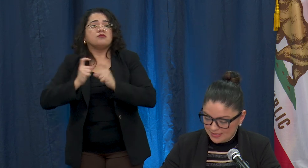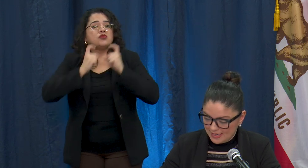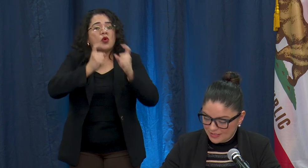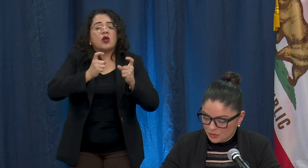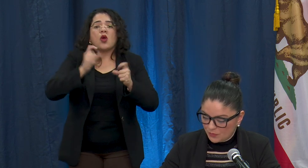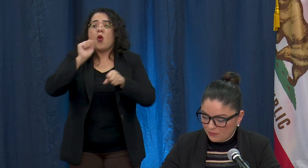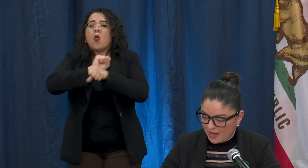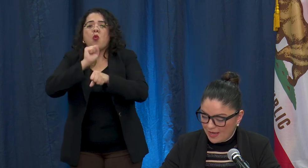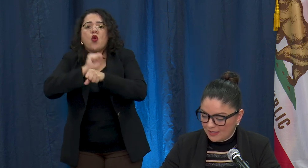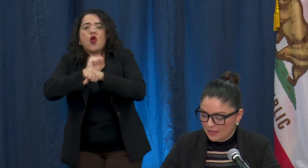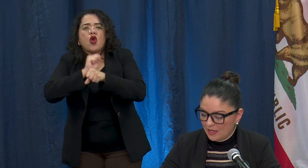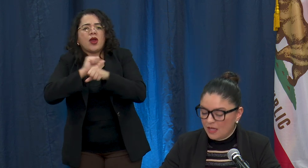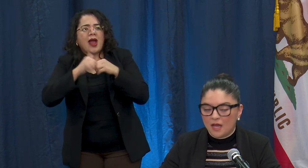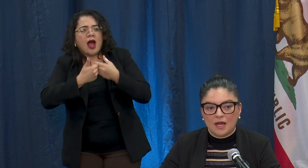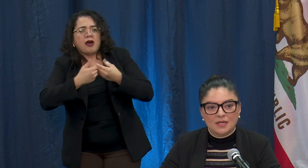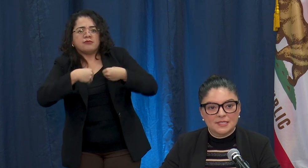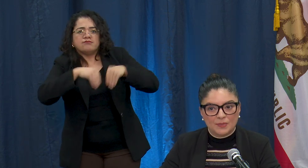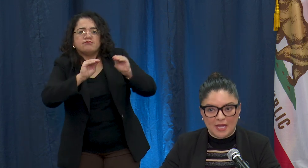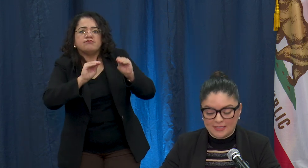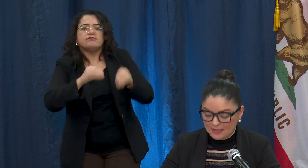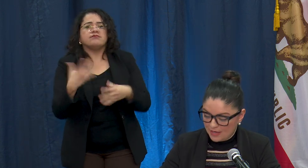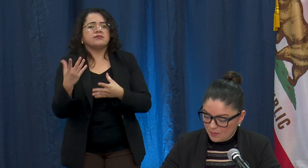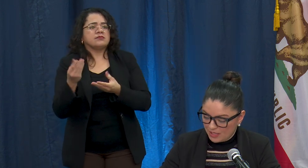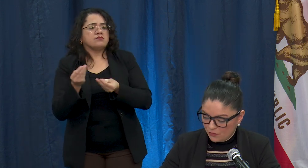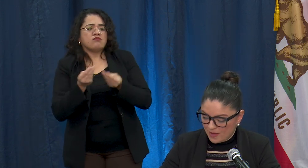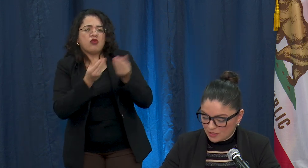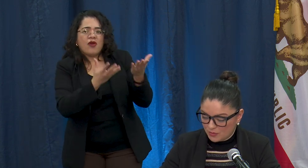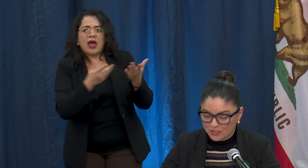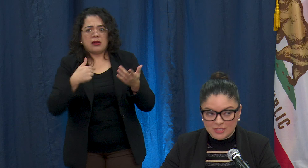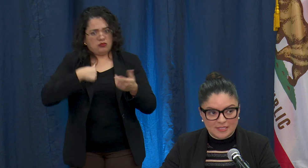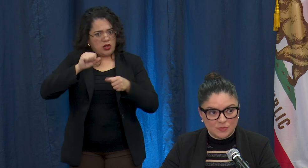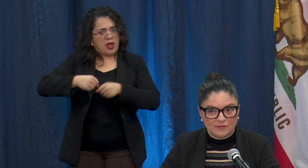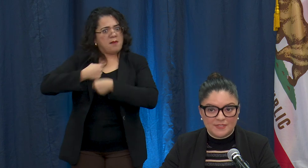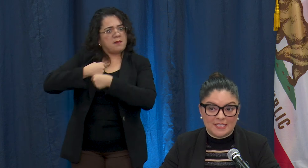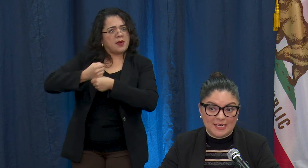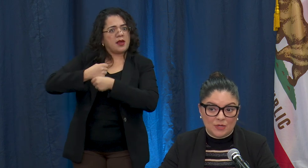state to provide supplies that they are manufacturing just as we've seen here